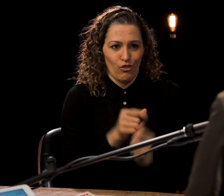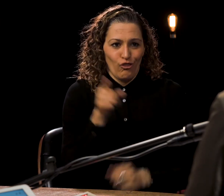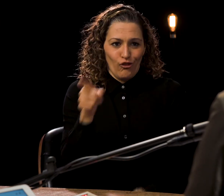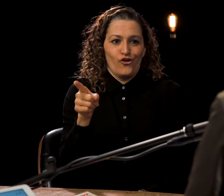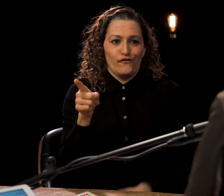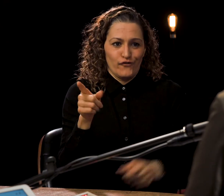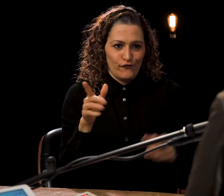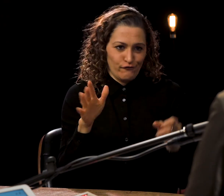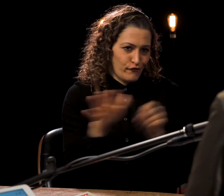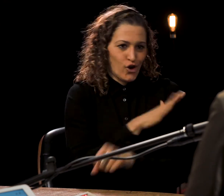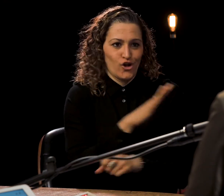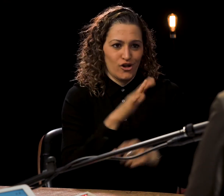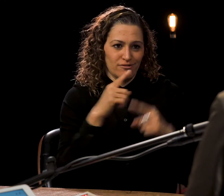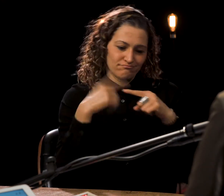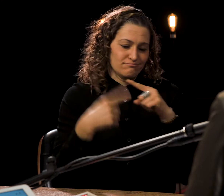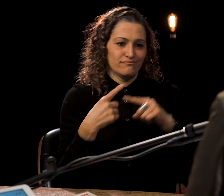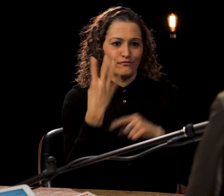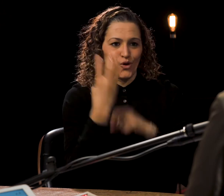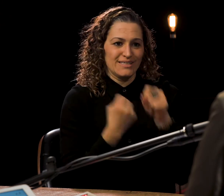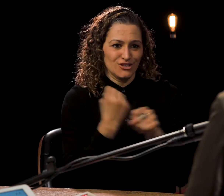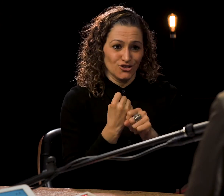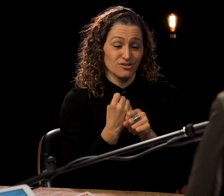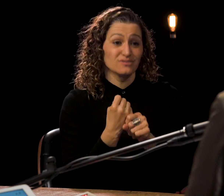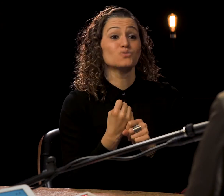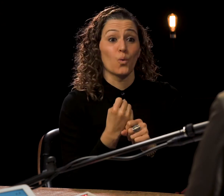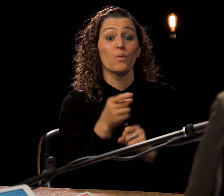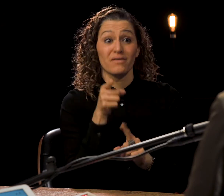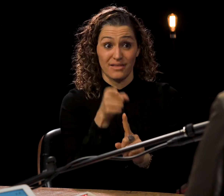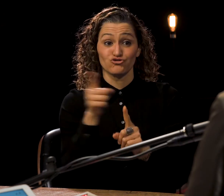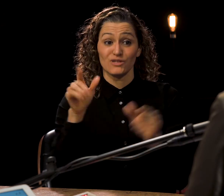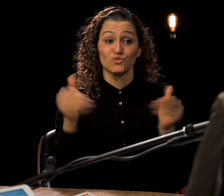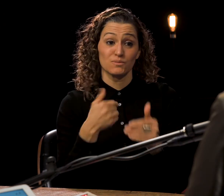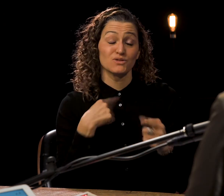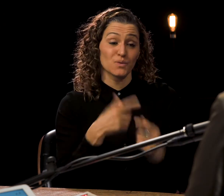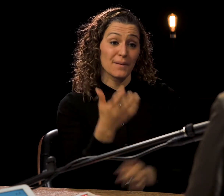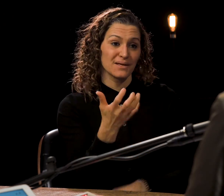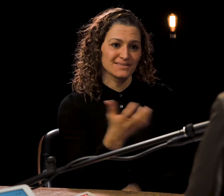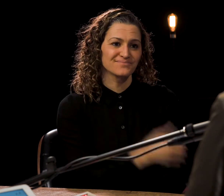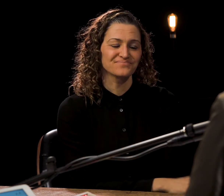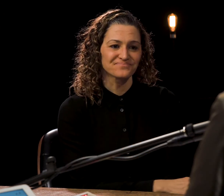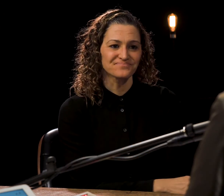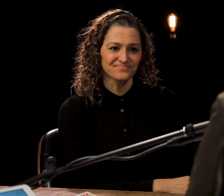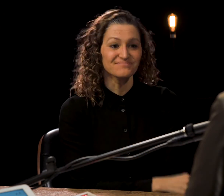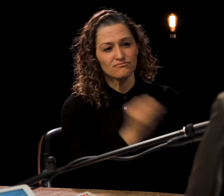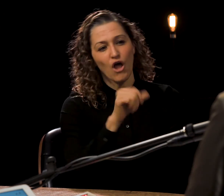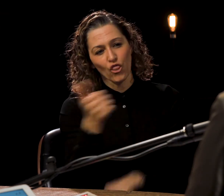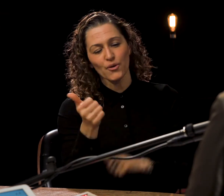Dawn Jani Birley: and so I was stuck Dawn Jani Birley: with her for the full duration of my Dawn Jani Birley: high-school career. Dawn Jani Birley: And that was my introduction to Hamlet